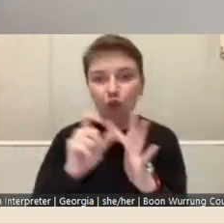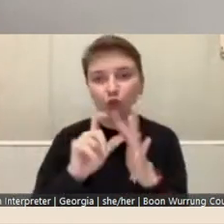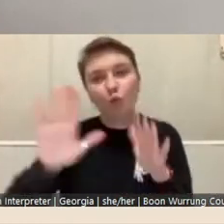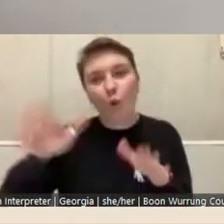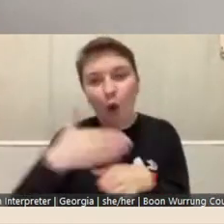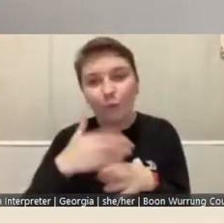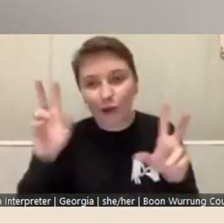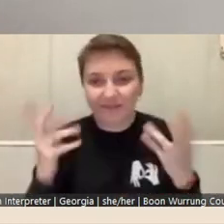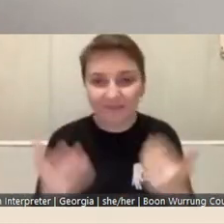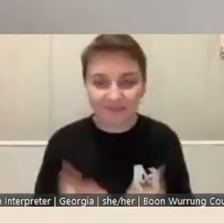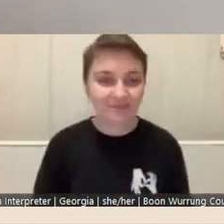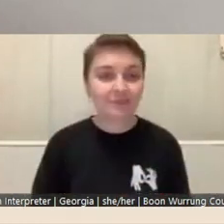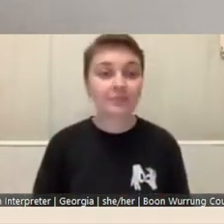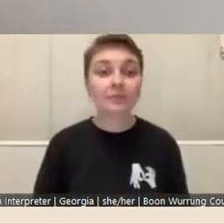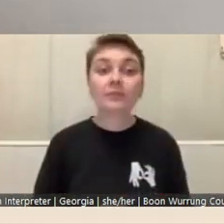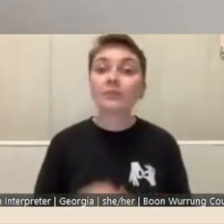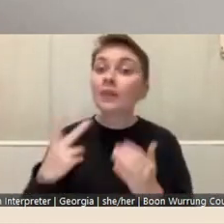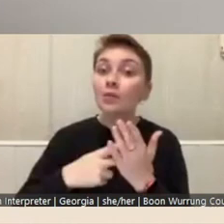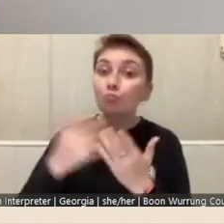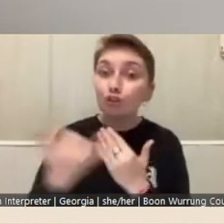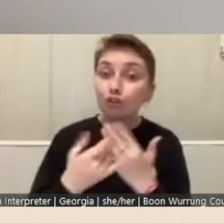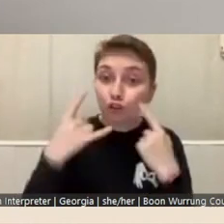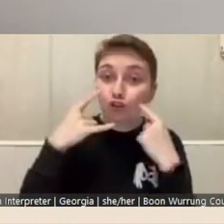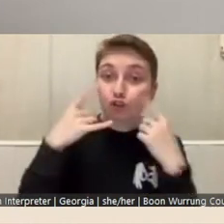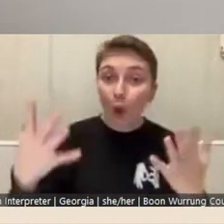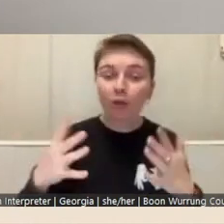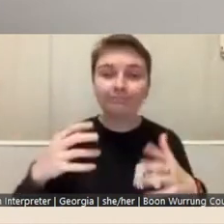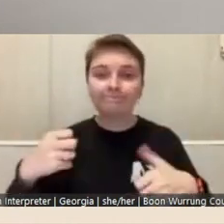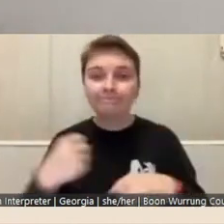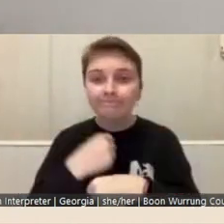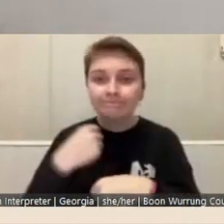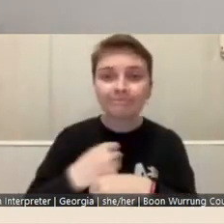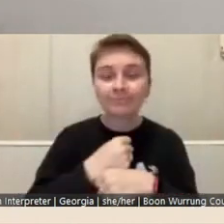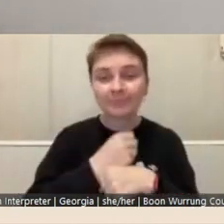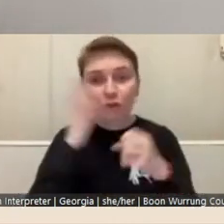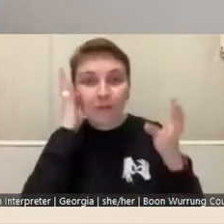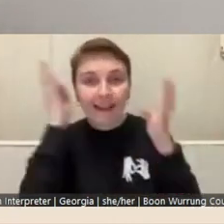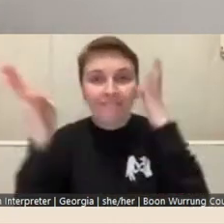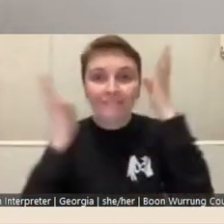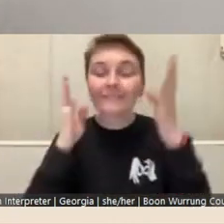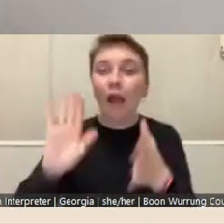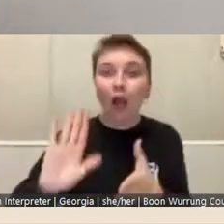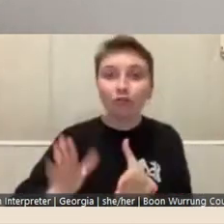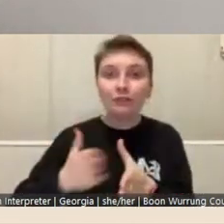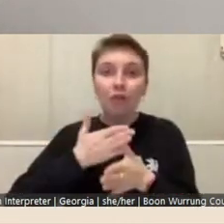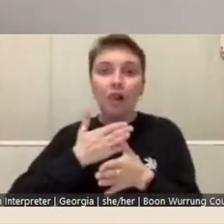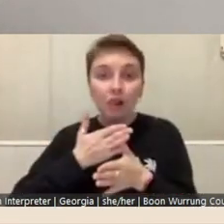Projects that demonstrate creativity and originality in use, interpretation